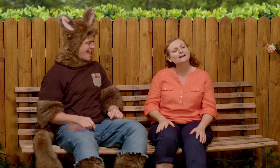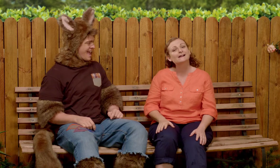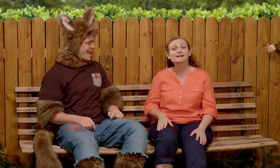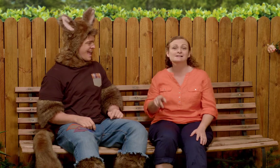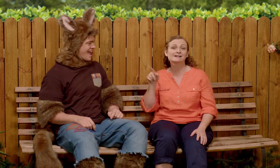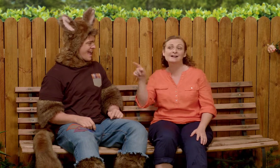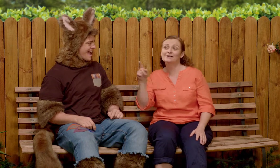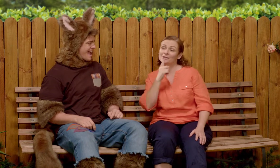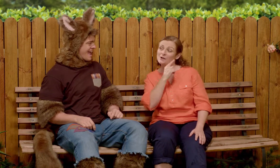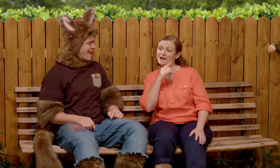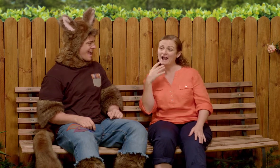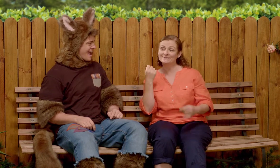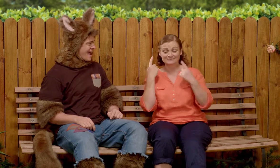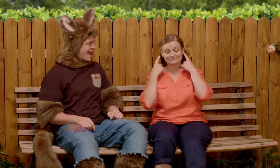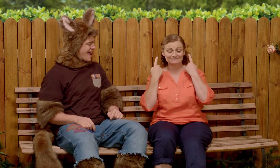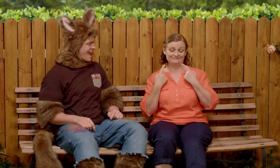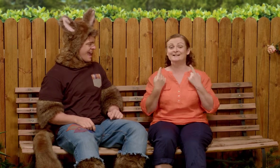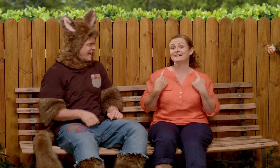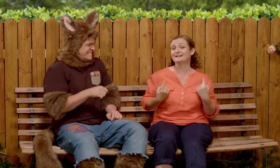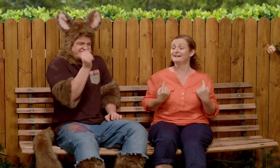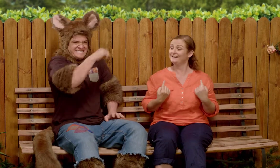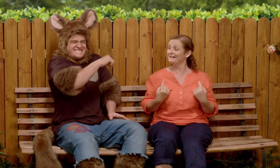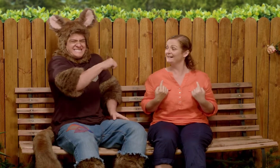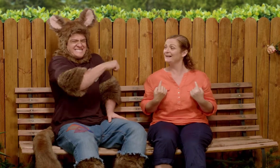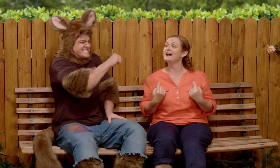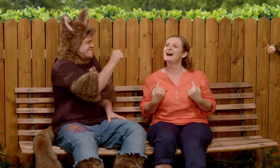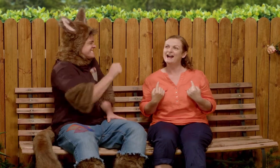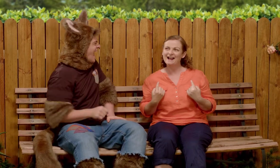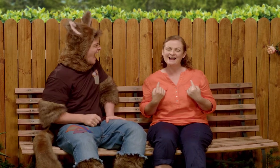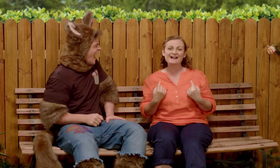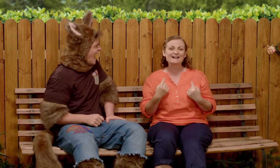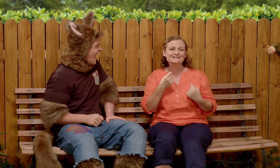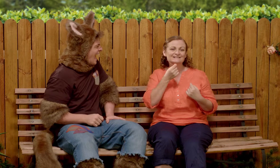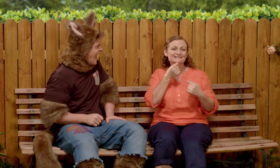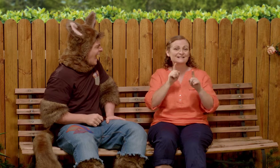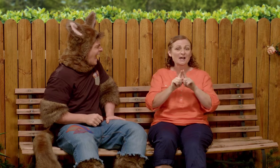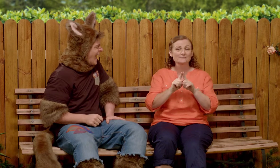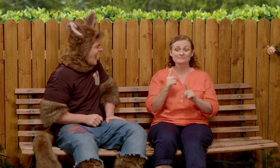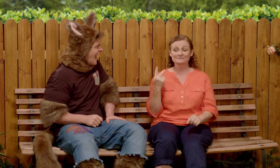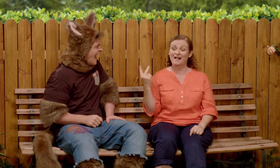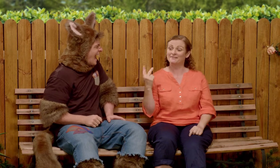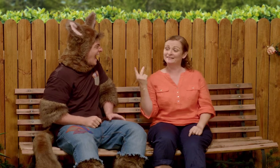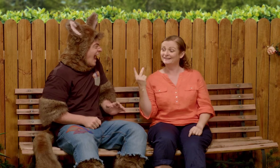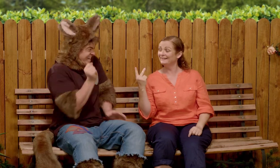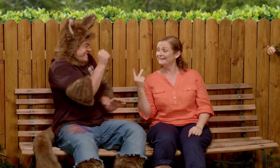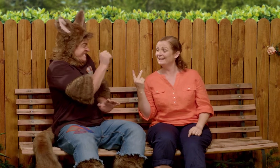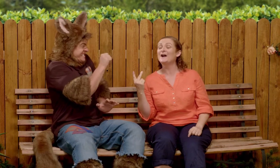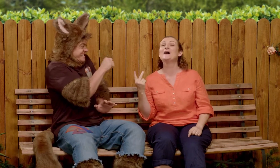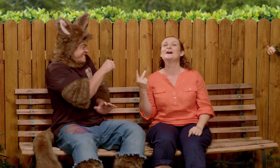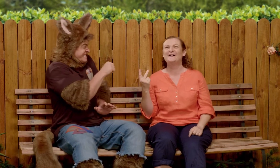Oh, did she have curly hair? Yes. Is that the same as us?